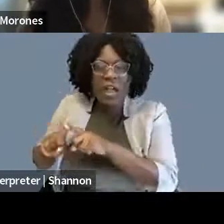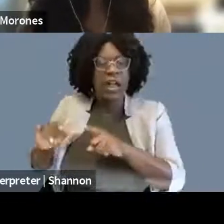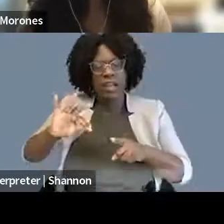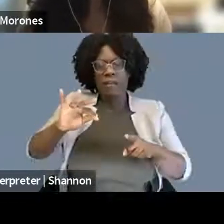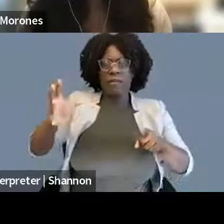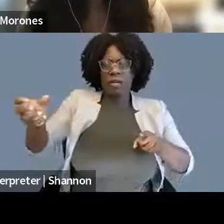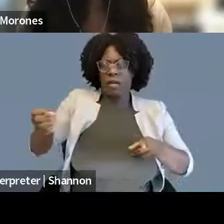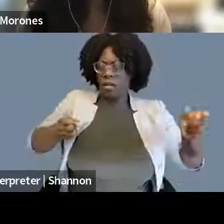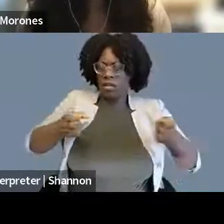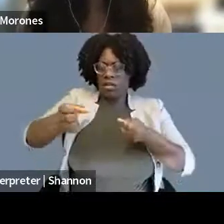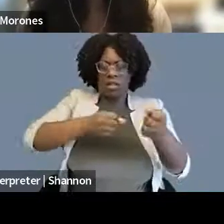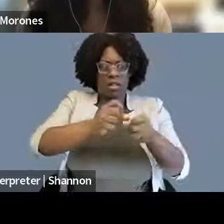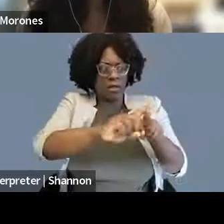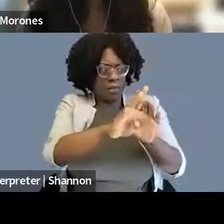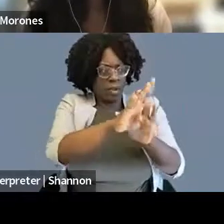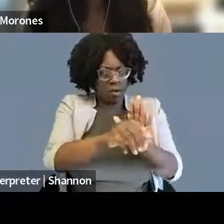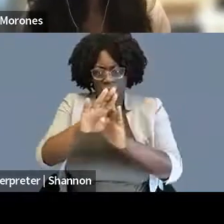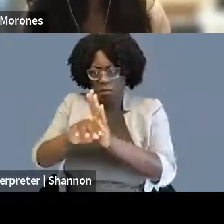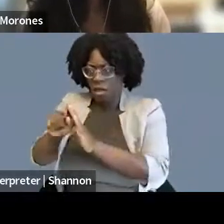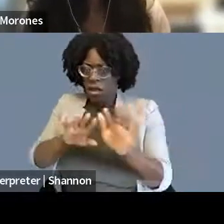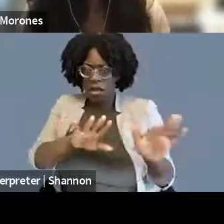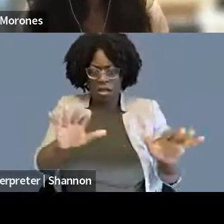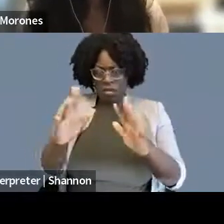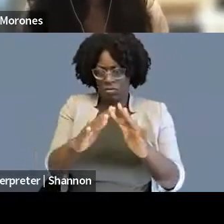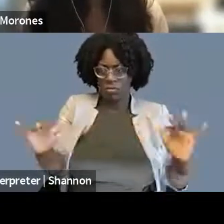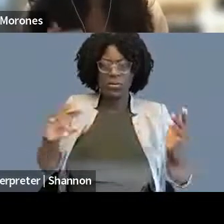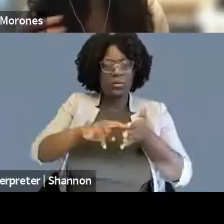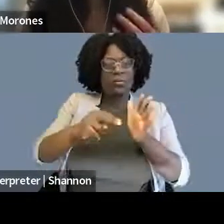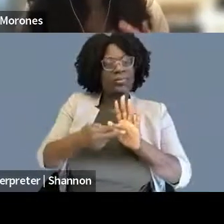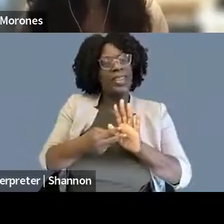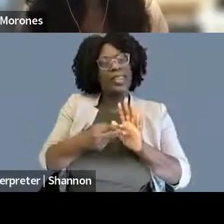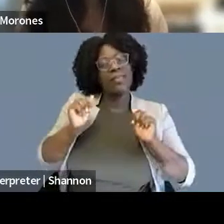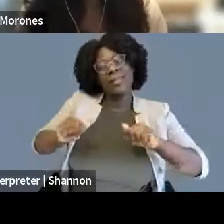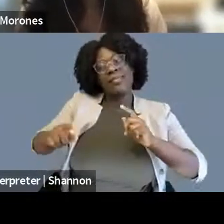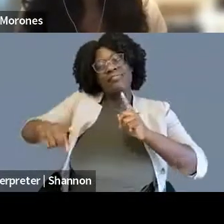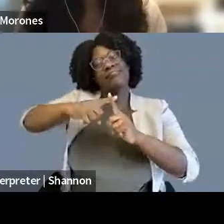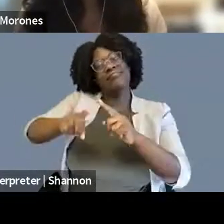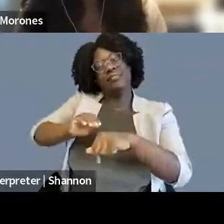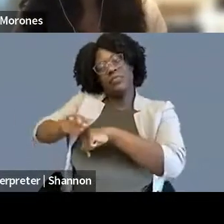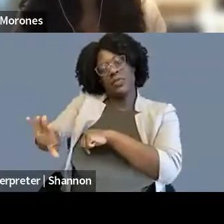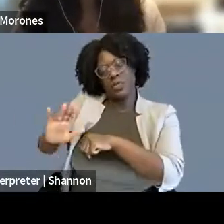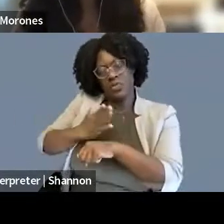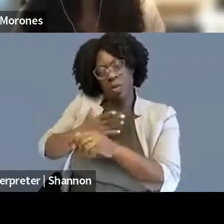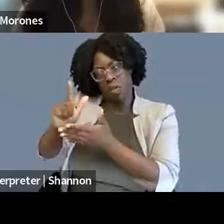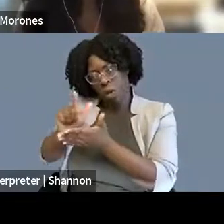on actually raising up people's voices that, you know, are more traditionally marginalized.